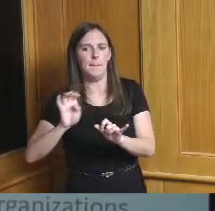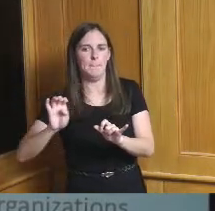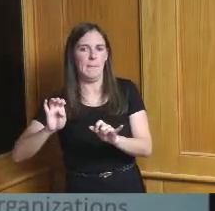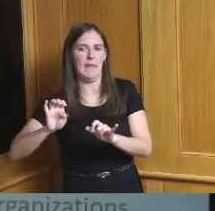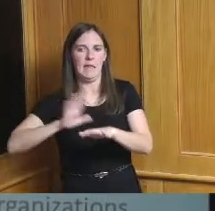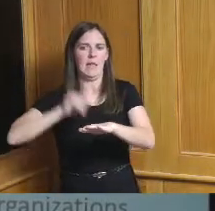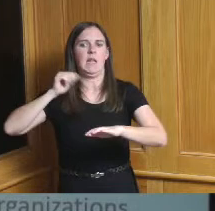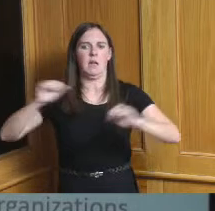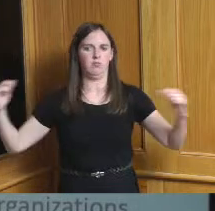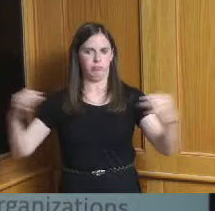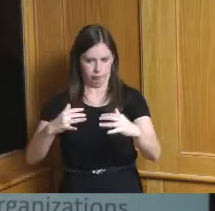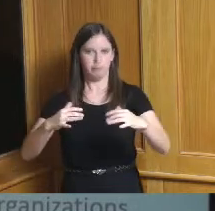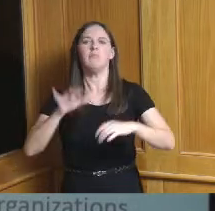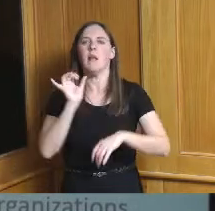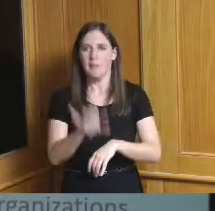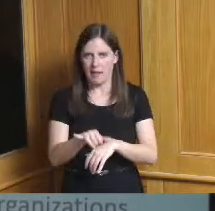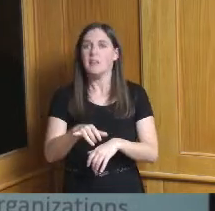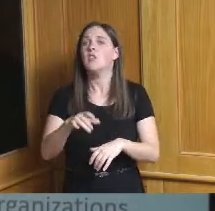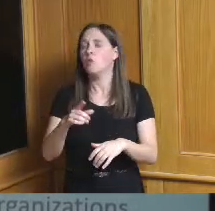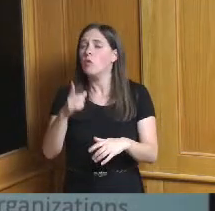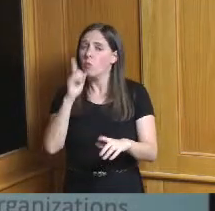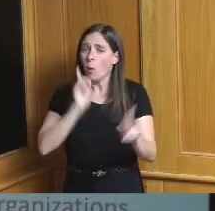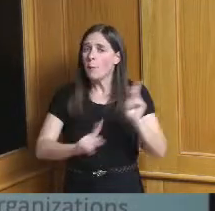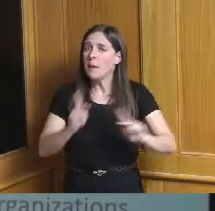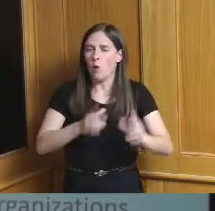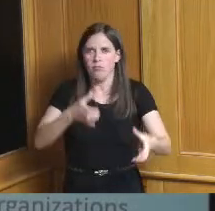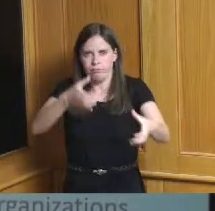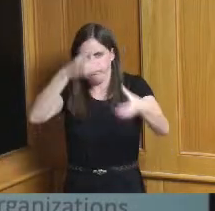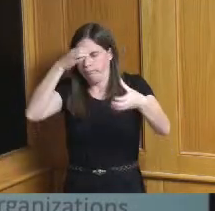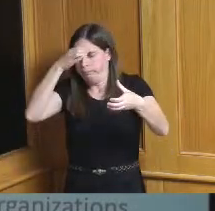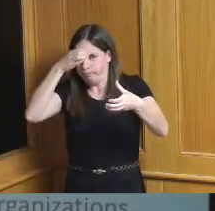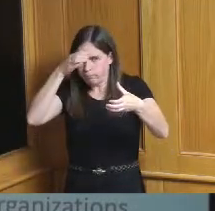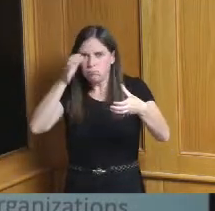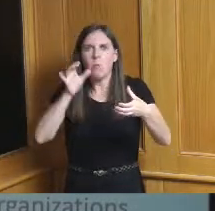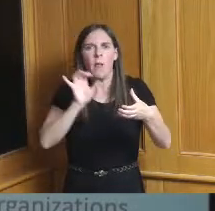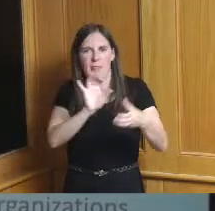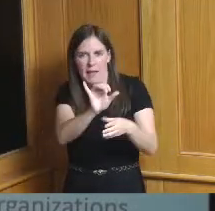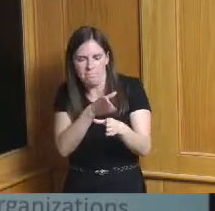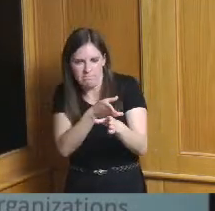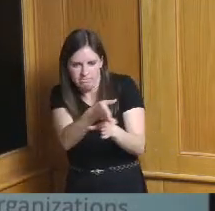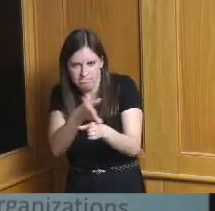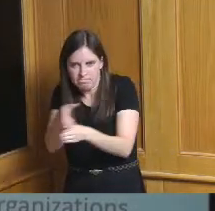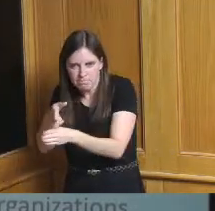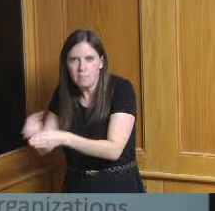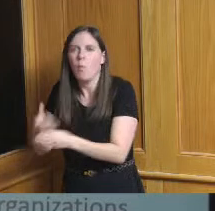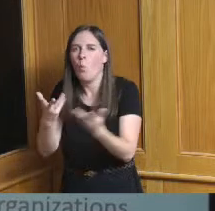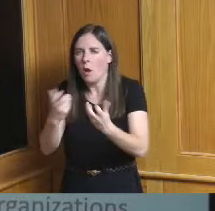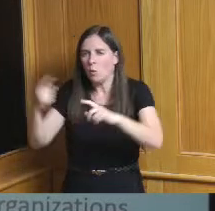expertise in these areas to support the company's profiles that we have so attracting talent